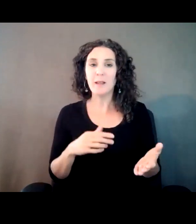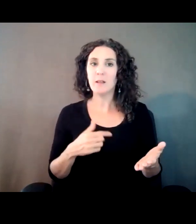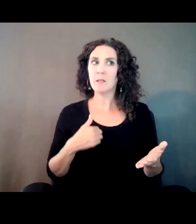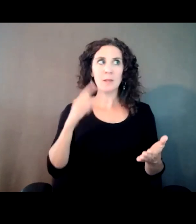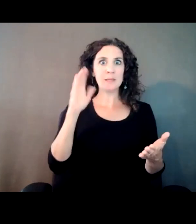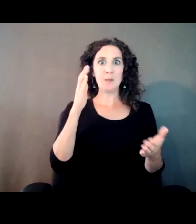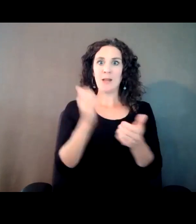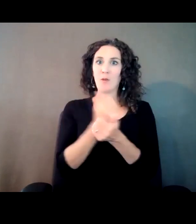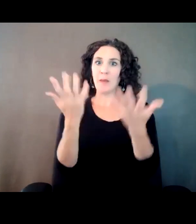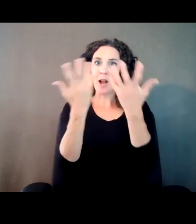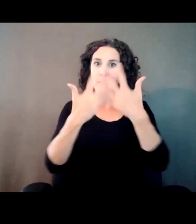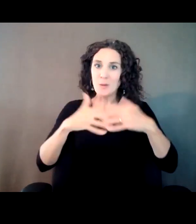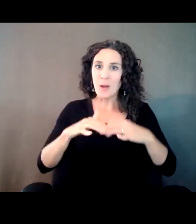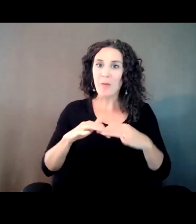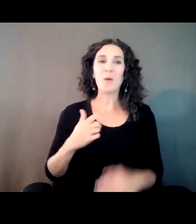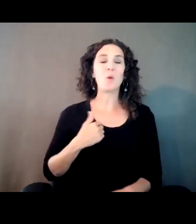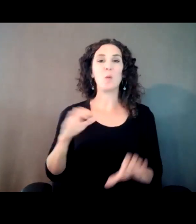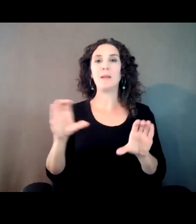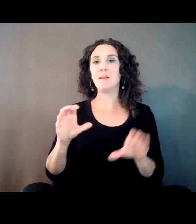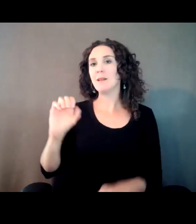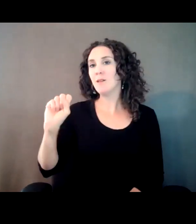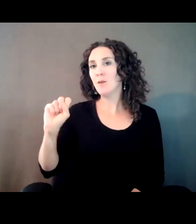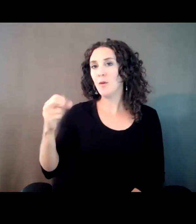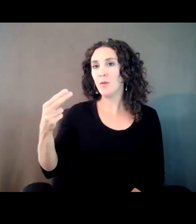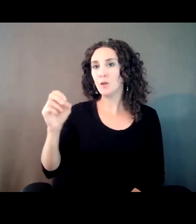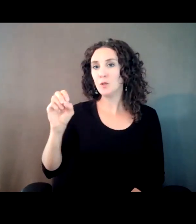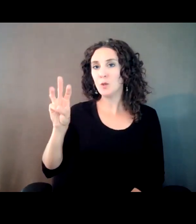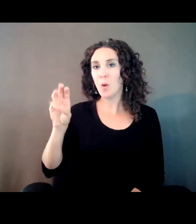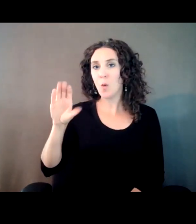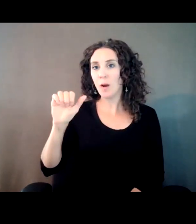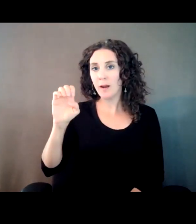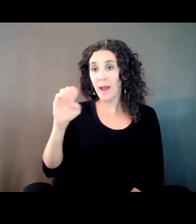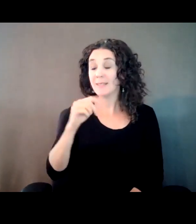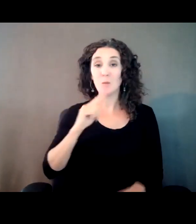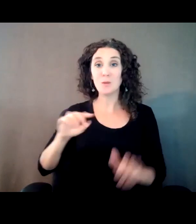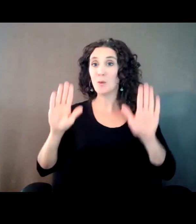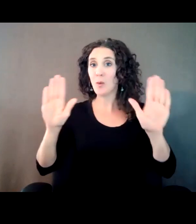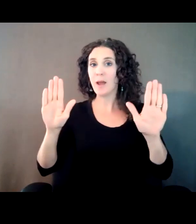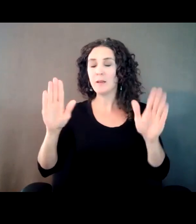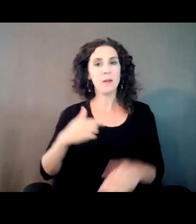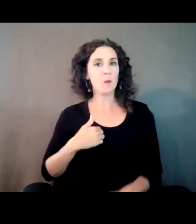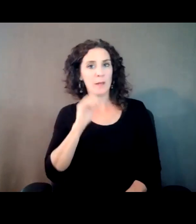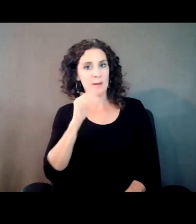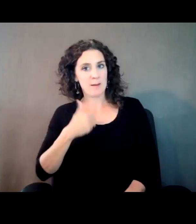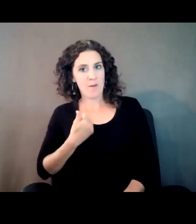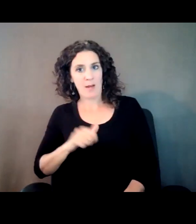We did the showcase. It was great. We didn't do private showcases. Showcase is when you